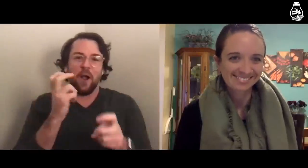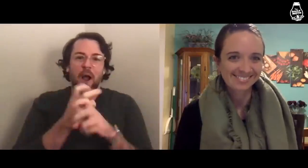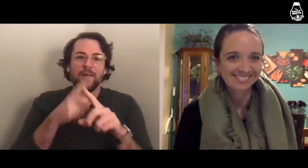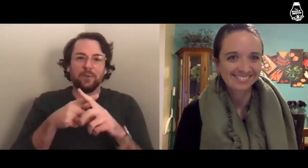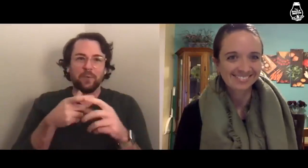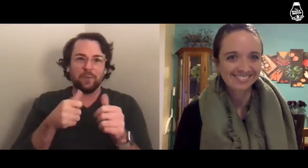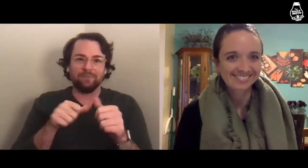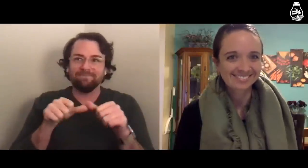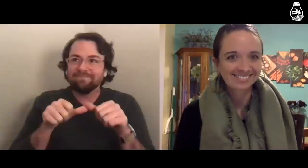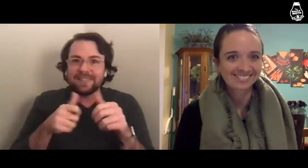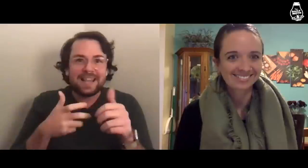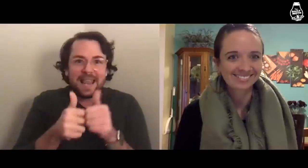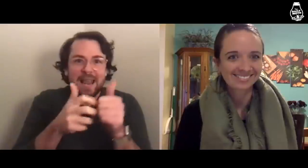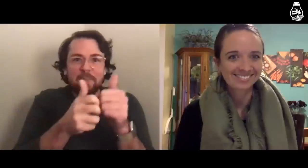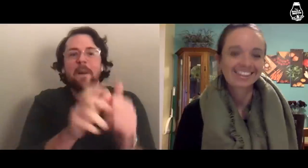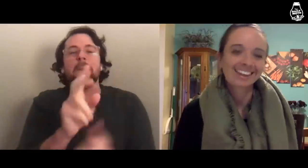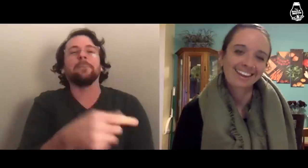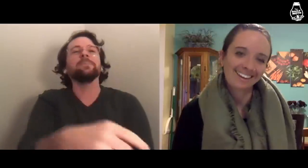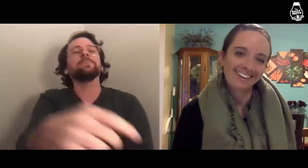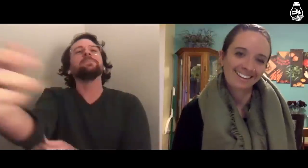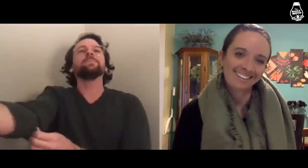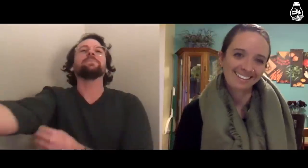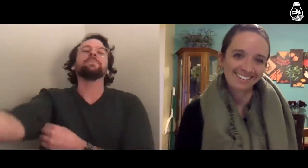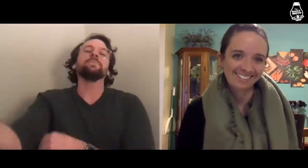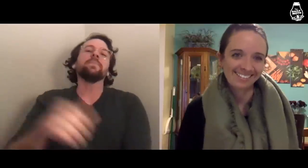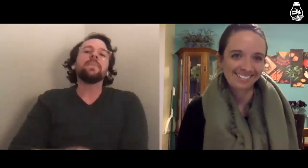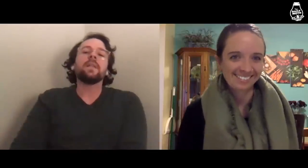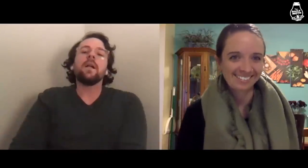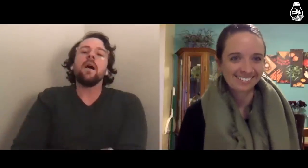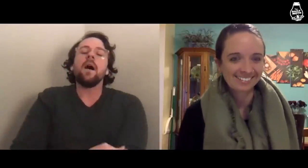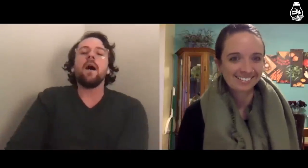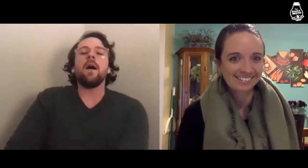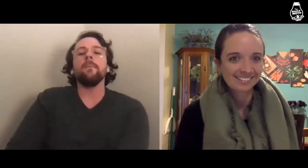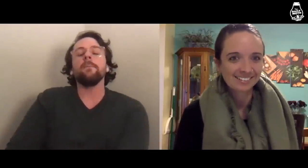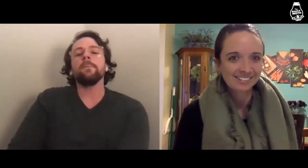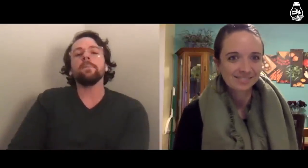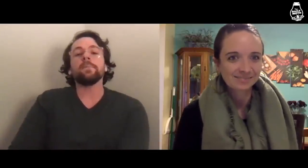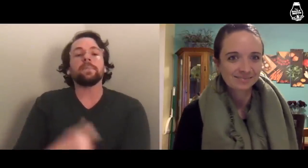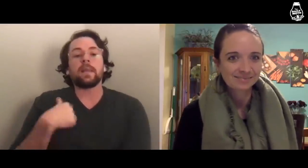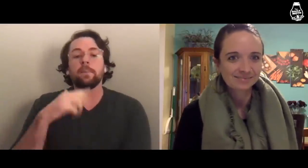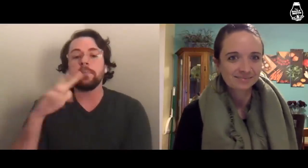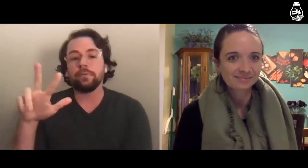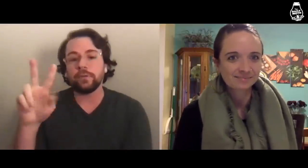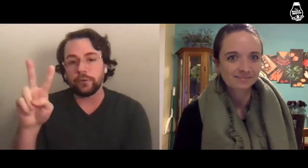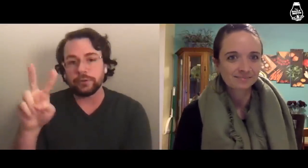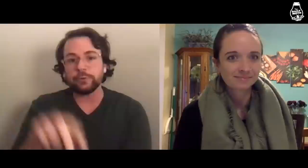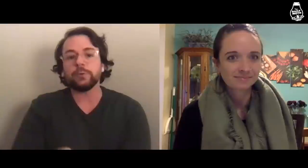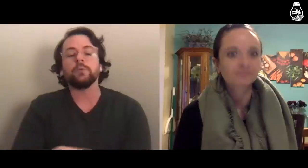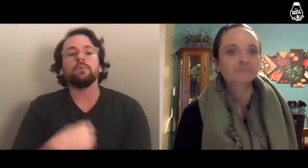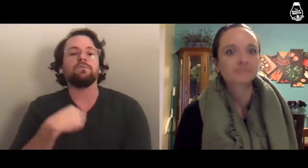I know it’s hard to keep up. I’m 32.